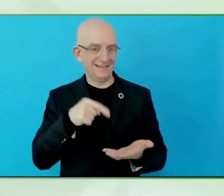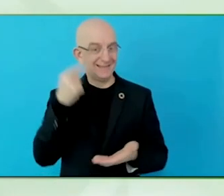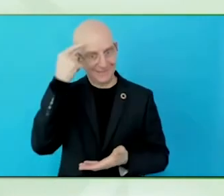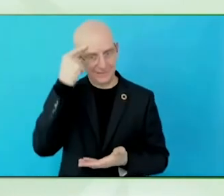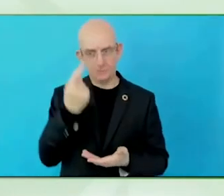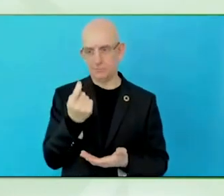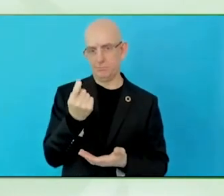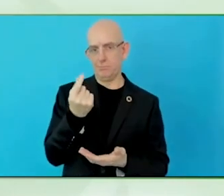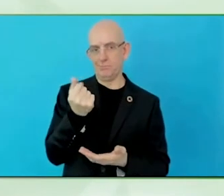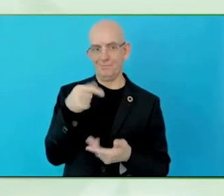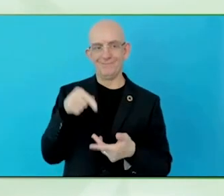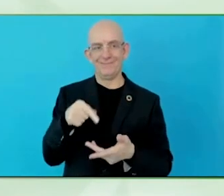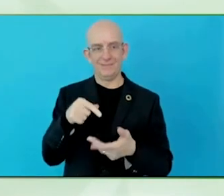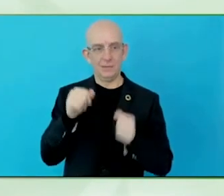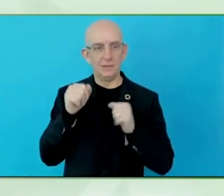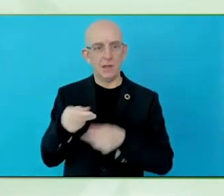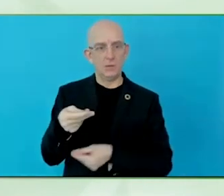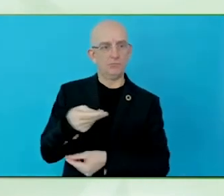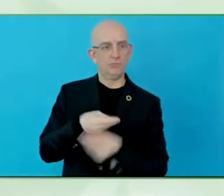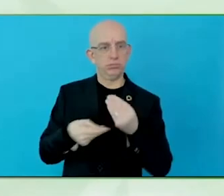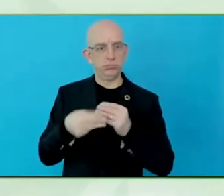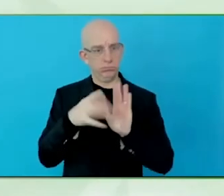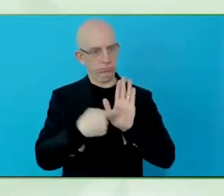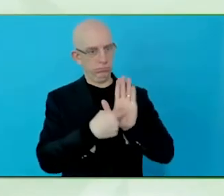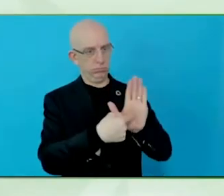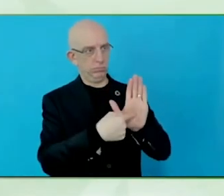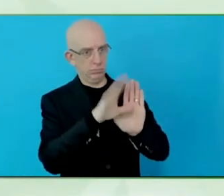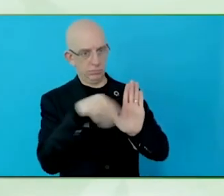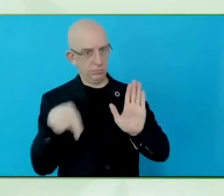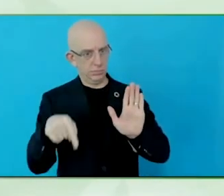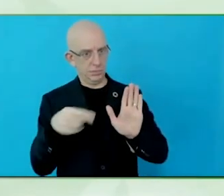holiday because they consider inaccessible, but a deaf or hard of